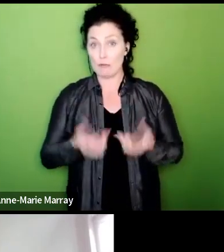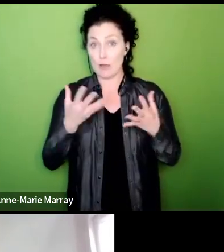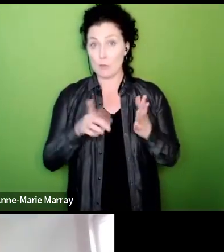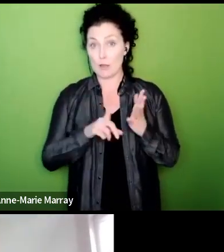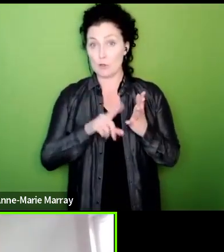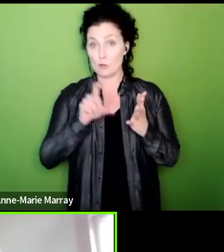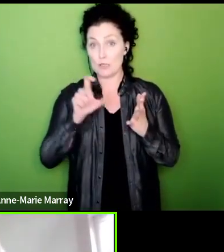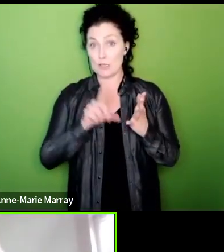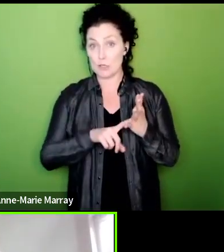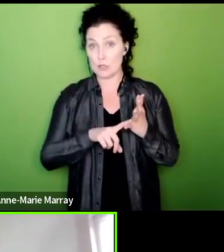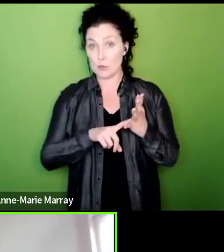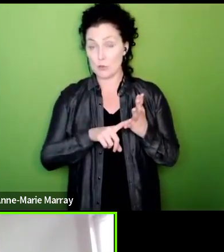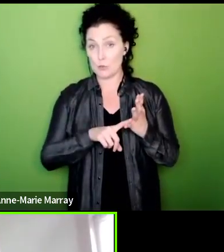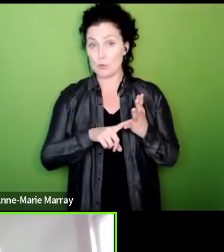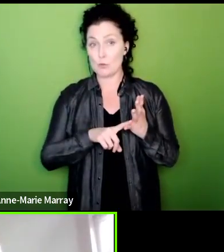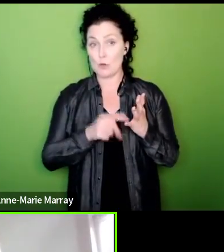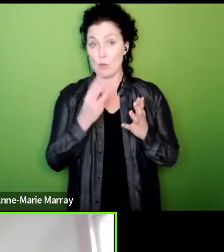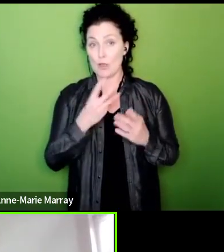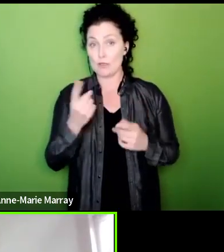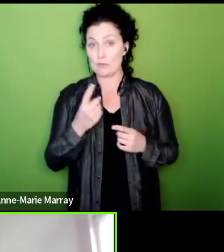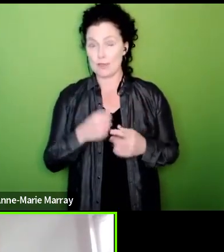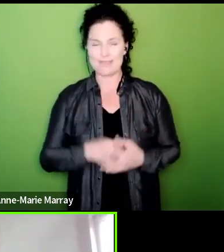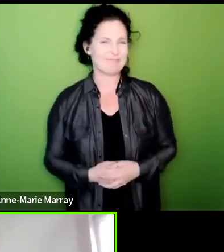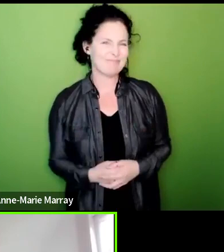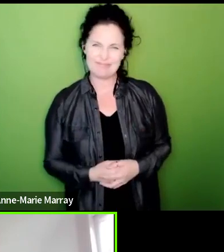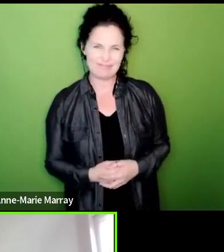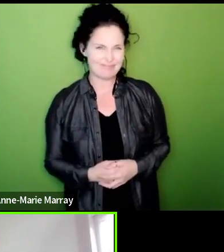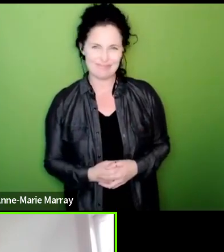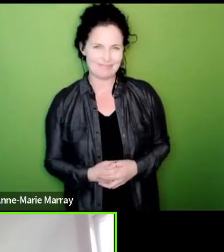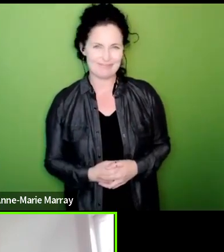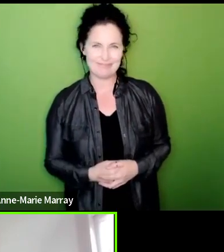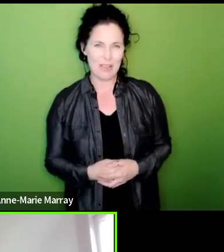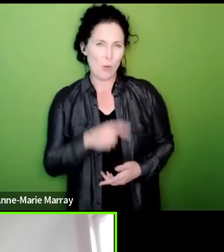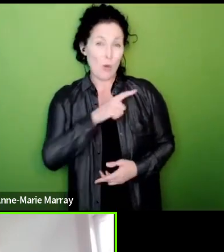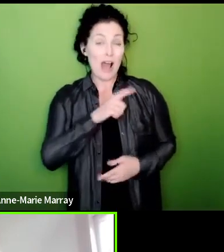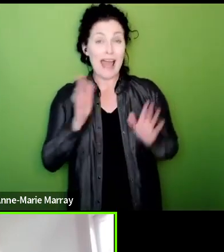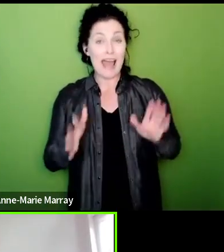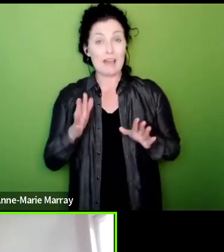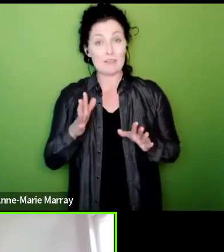so the answer is no to that because we have to give 14 days notice and we can't now do